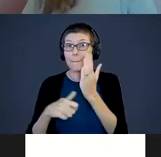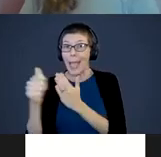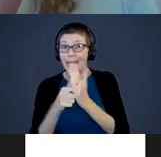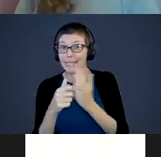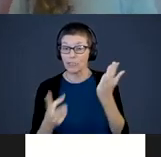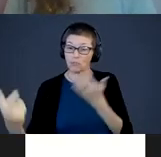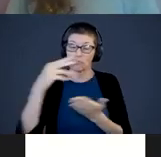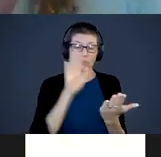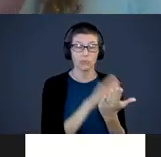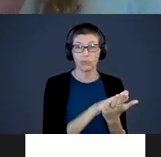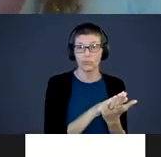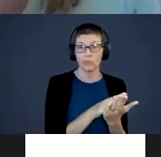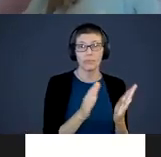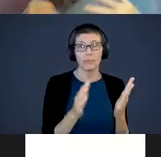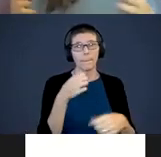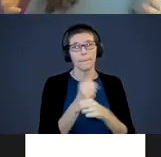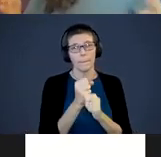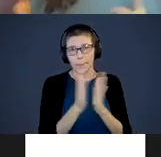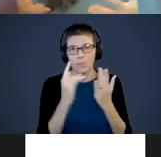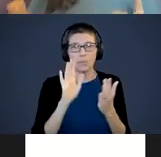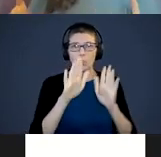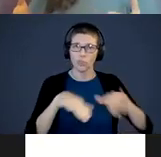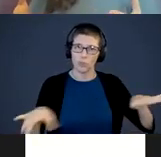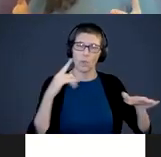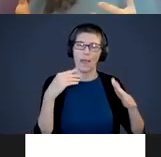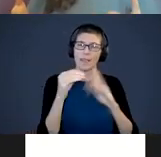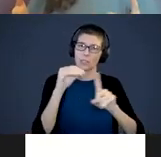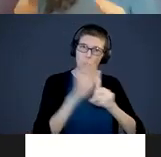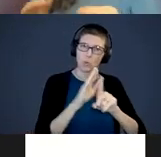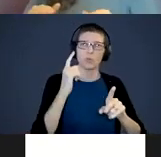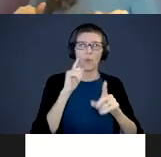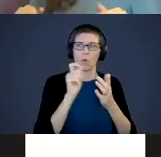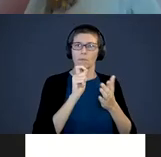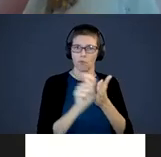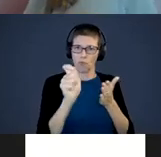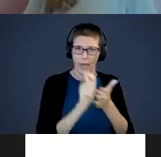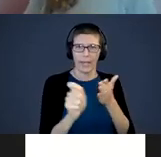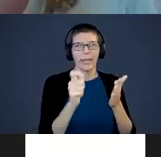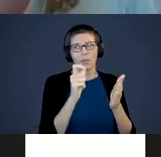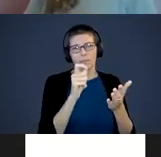and create books for you children to have exposure to writing and written materials all the time.